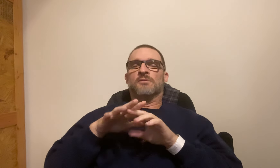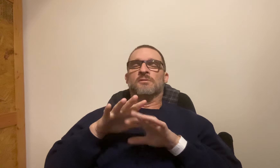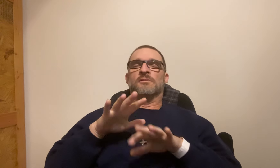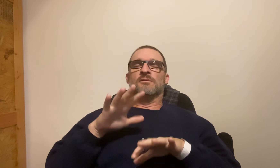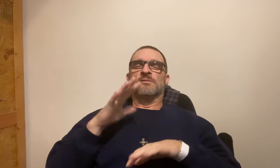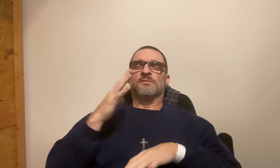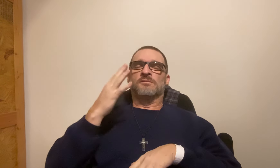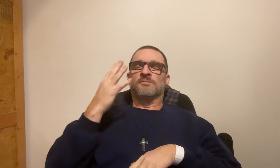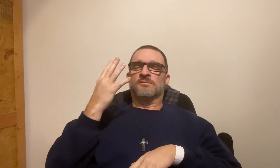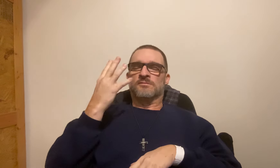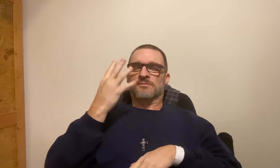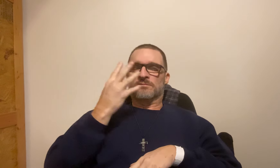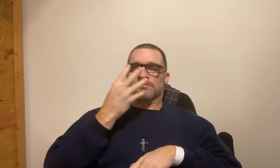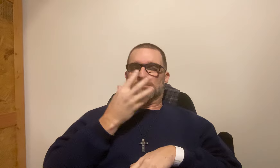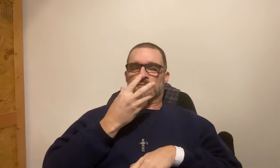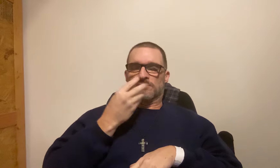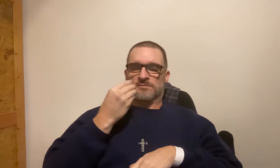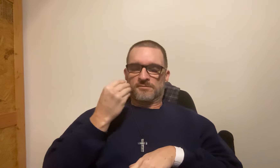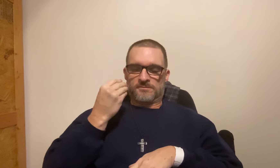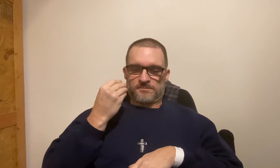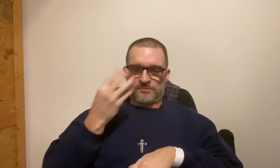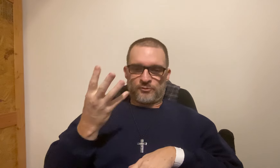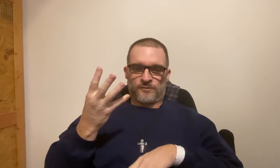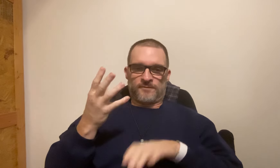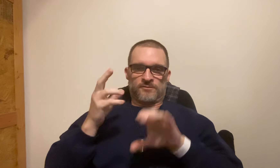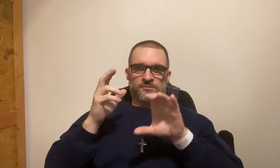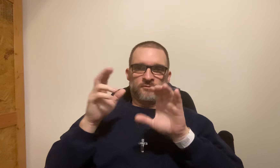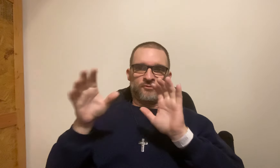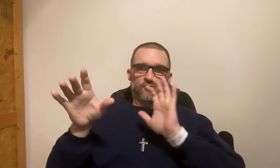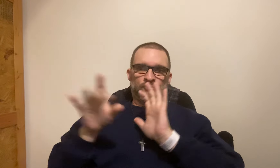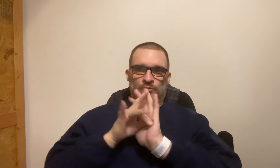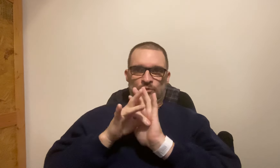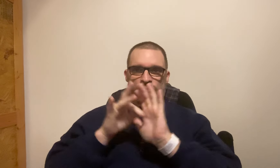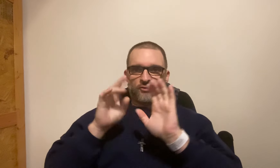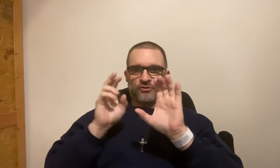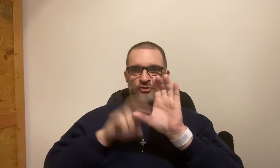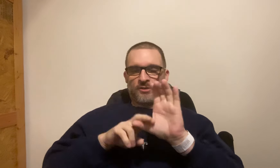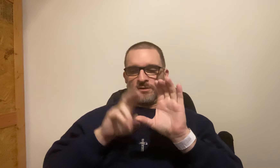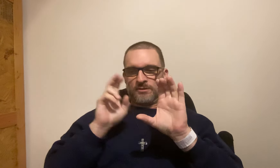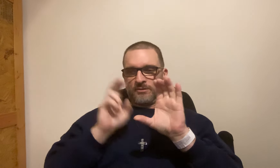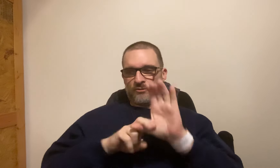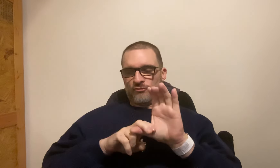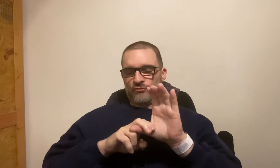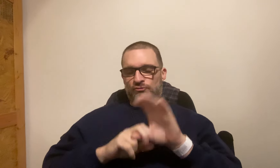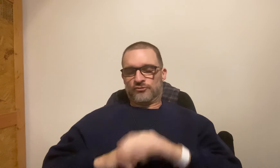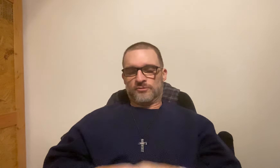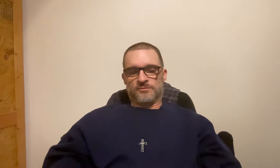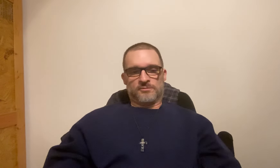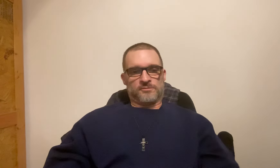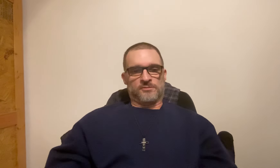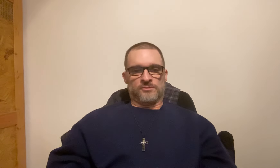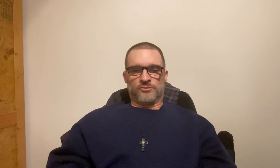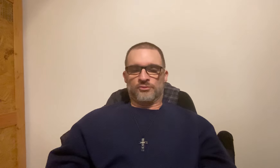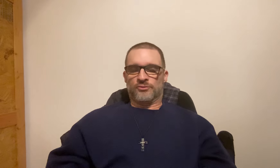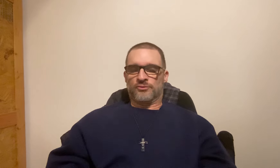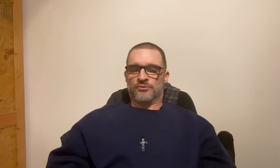I sat on it and it was beautifully chosen chair.